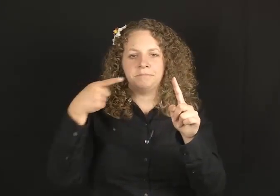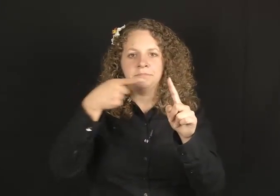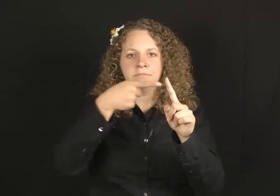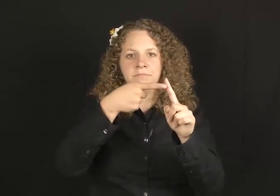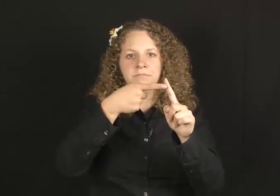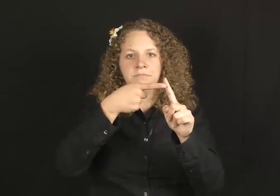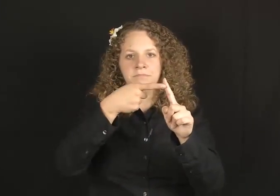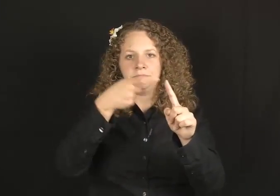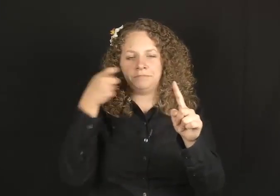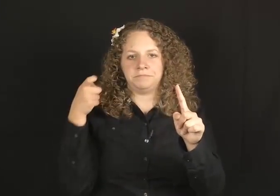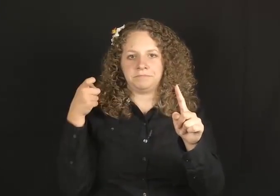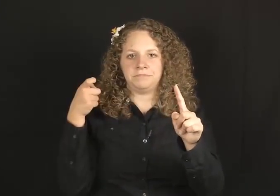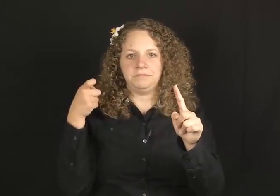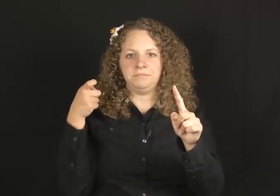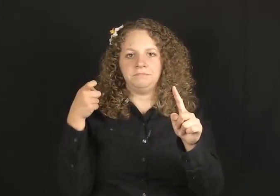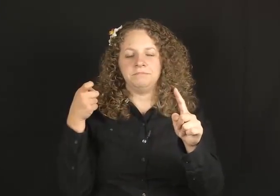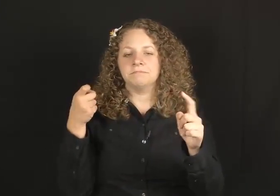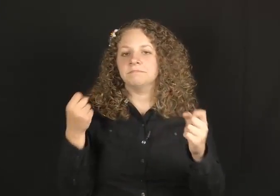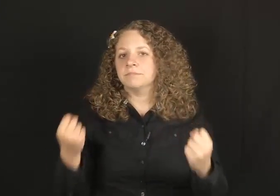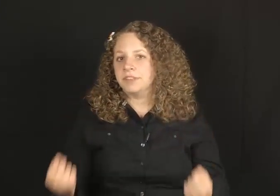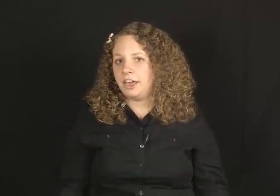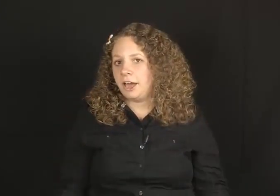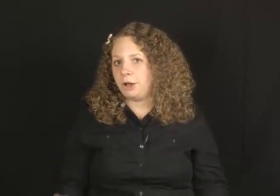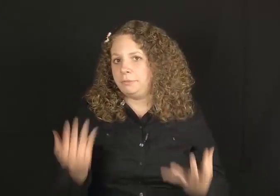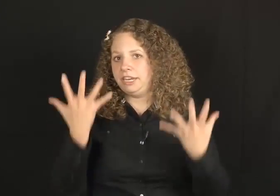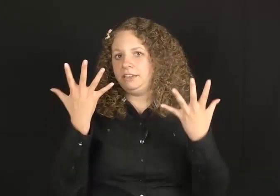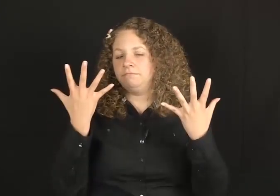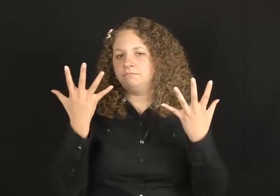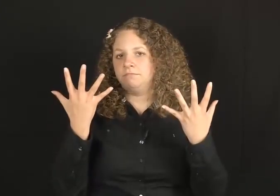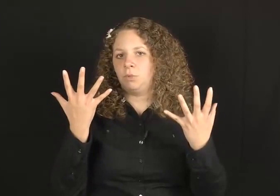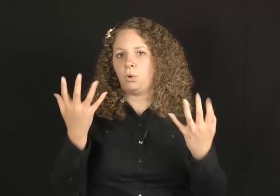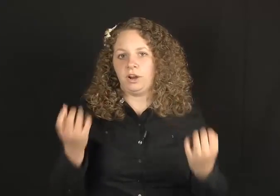FROM.